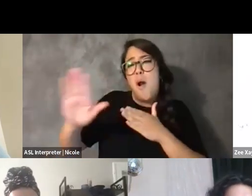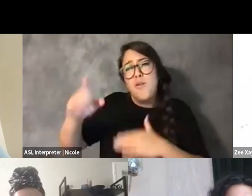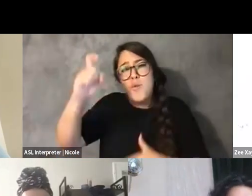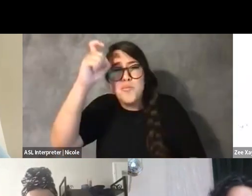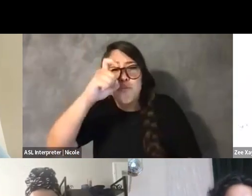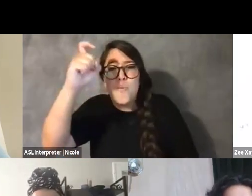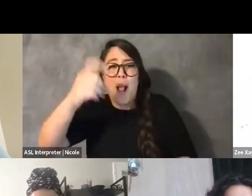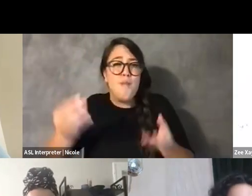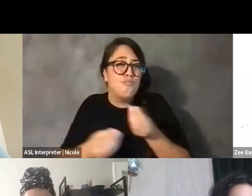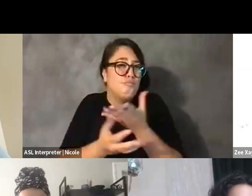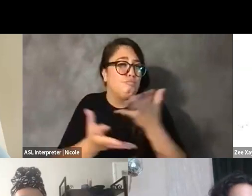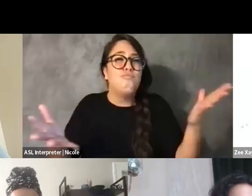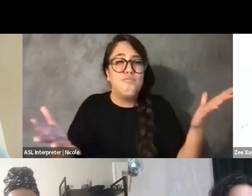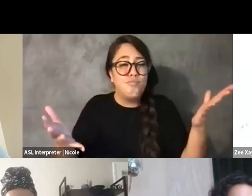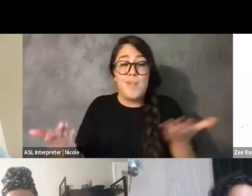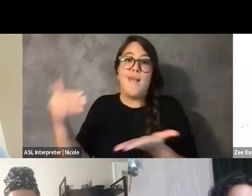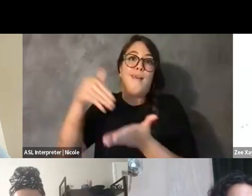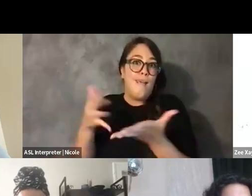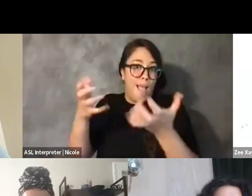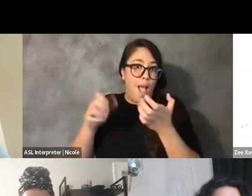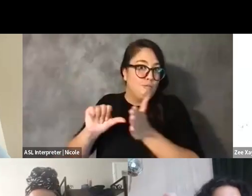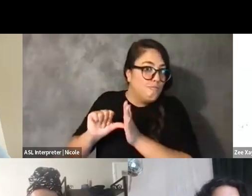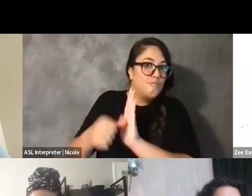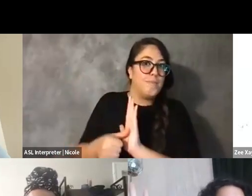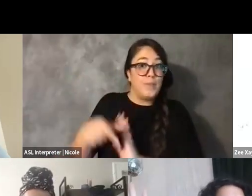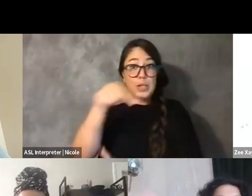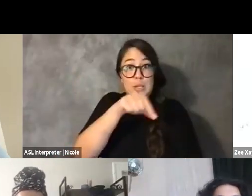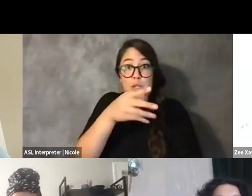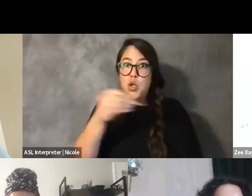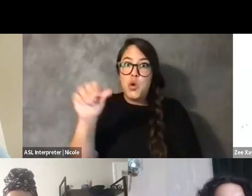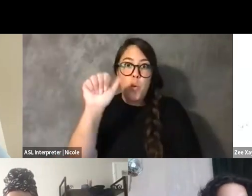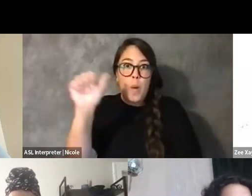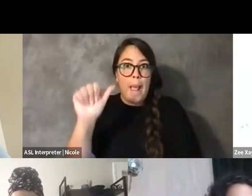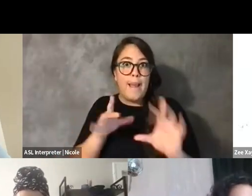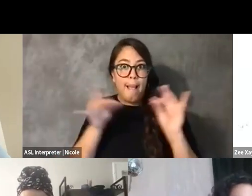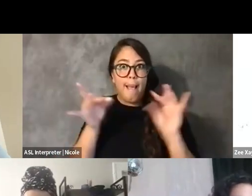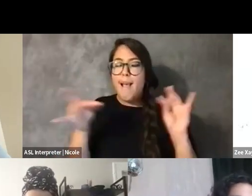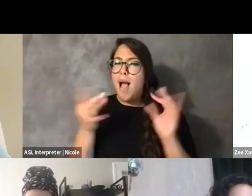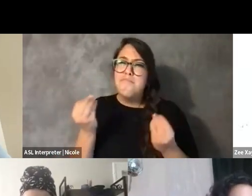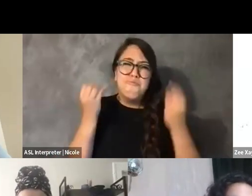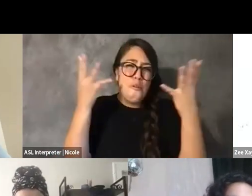I will just reiterate again, the Q&A box is just flush with affirmations and praise